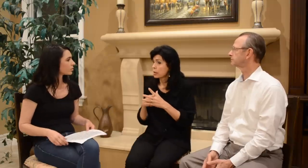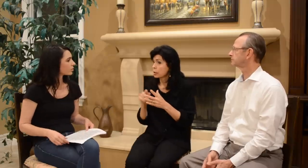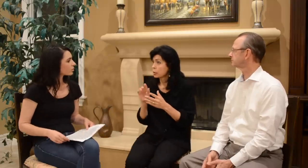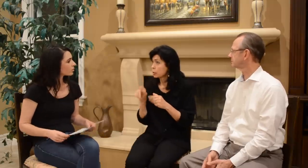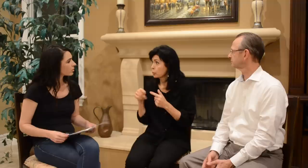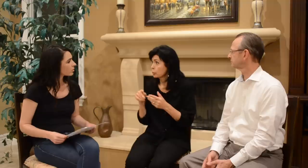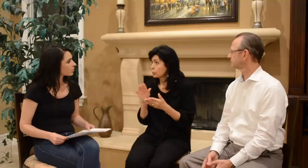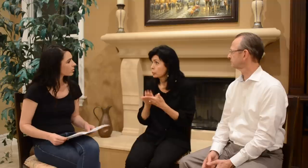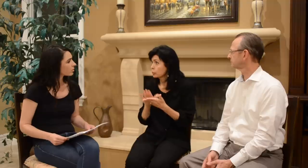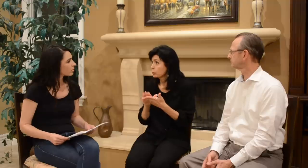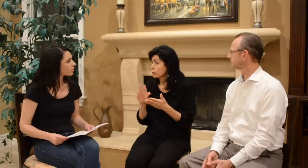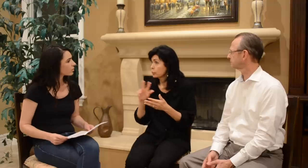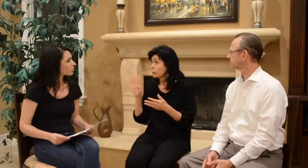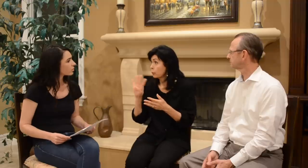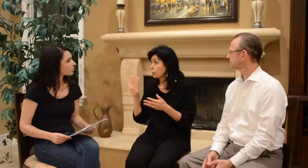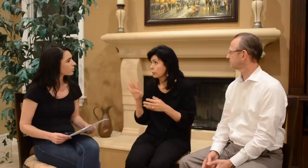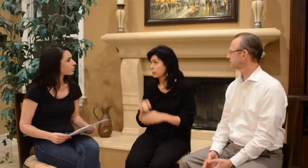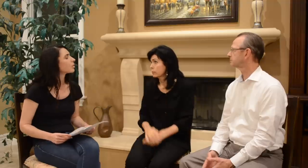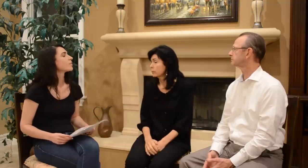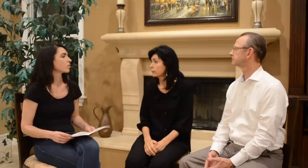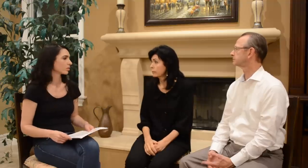So you start going to school when you were 4.